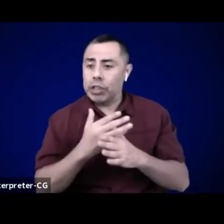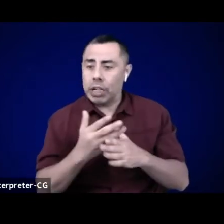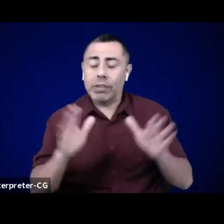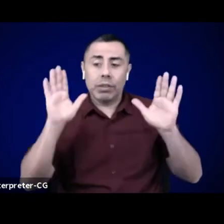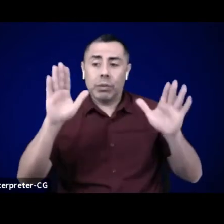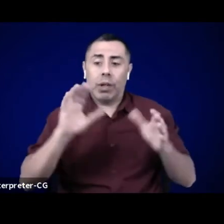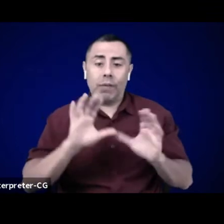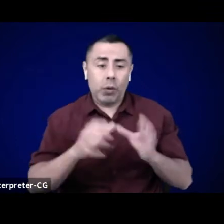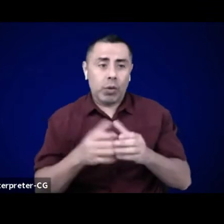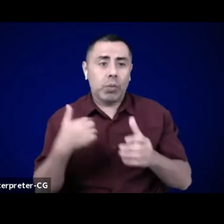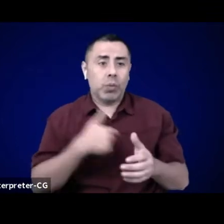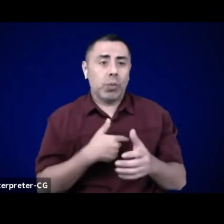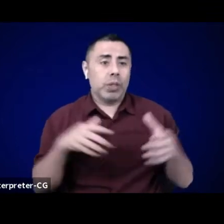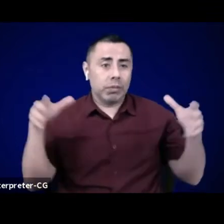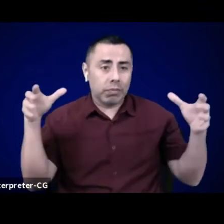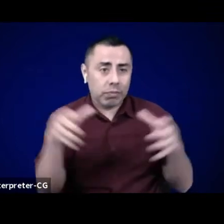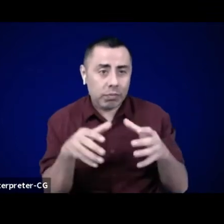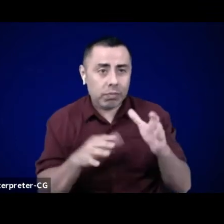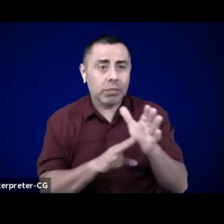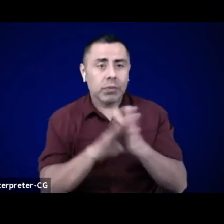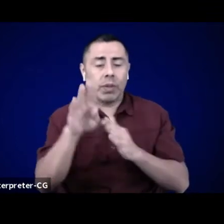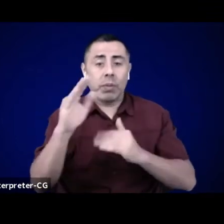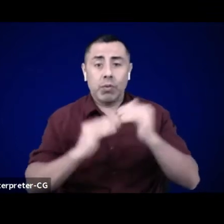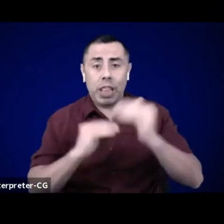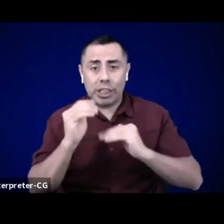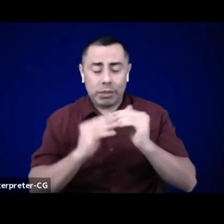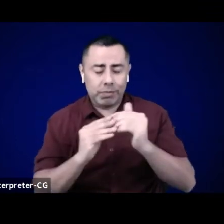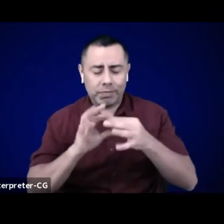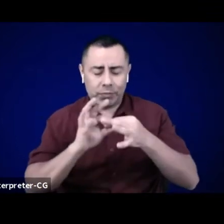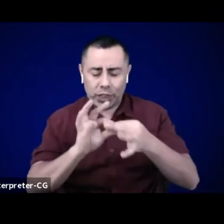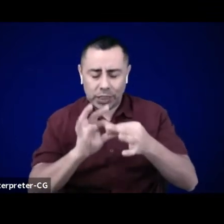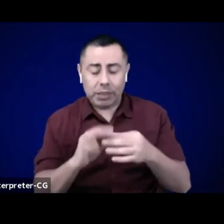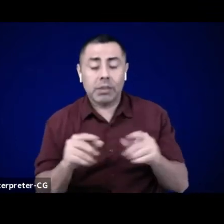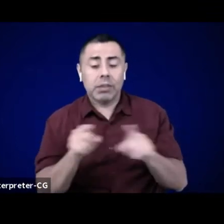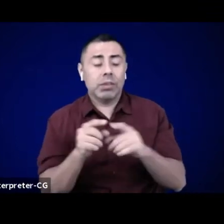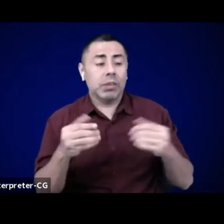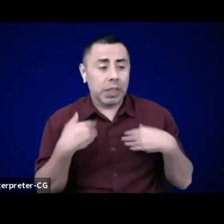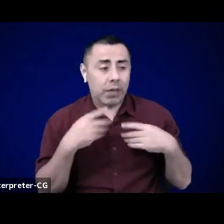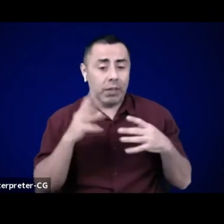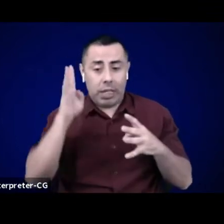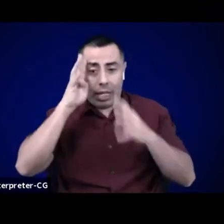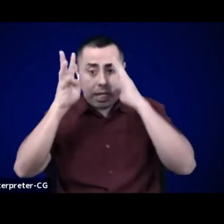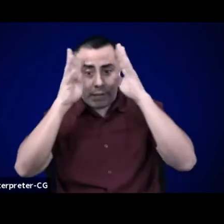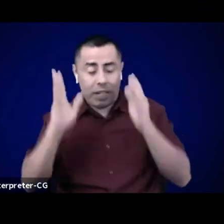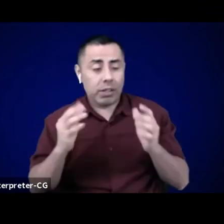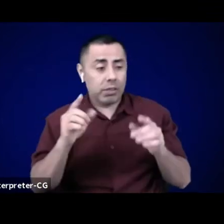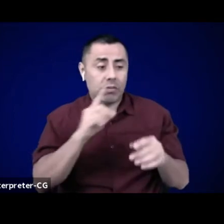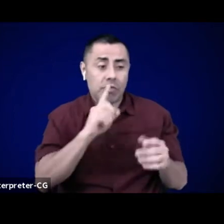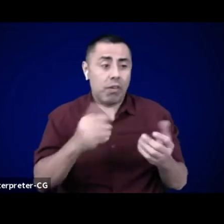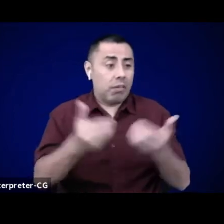to connect cultural innovators across silos, popular educators, cultural organizers and creators,